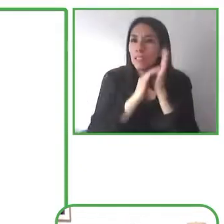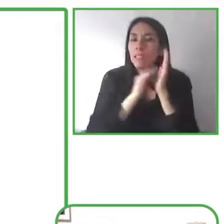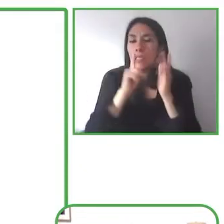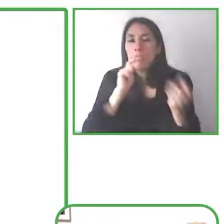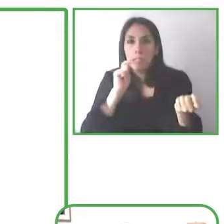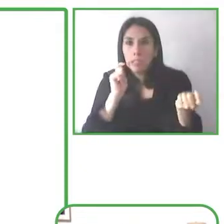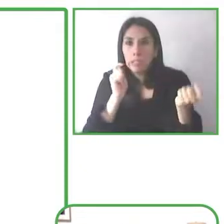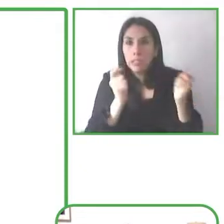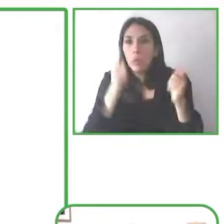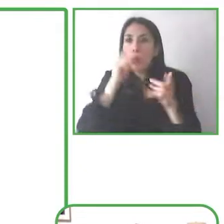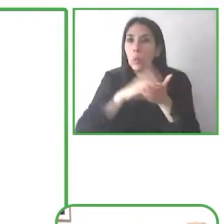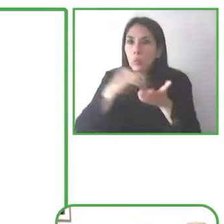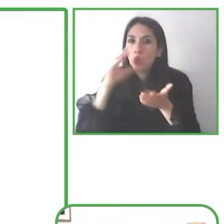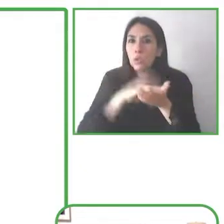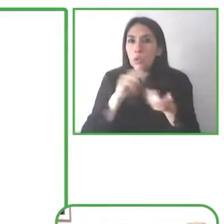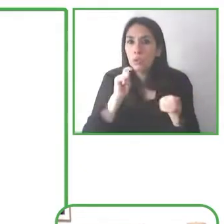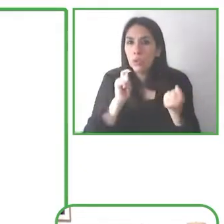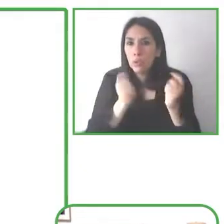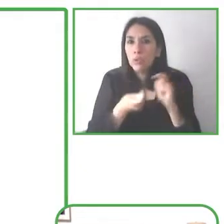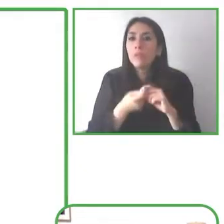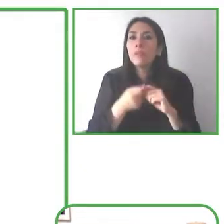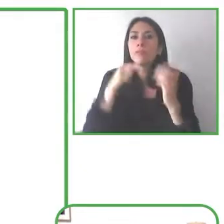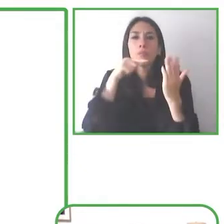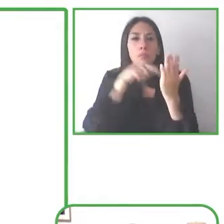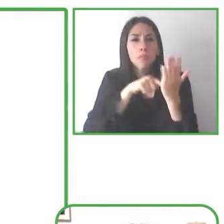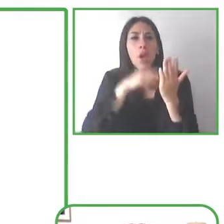out that right mixture of assistive technologies between